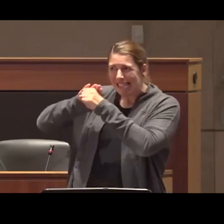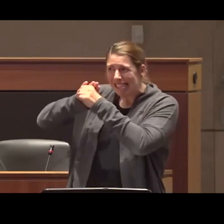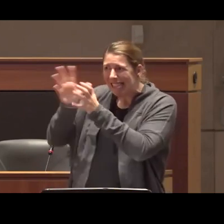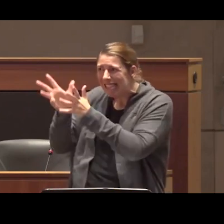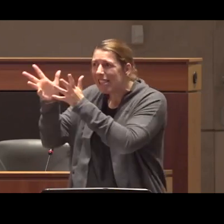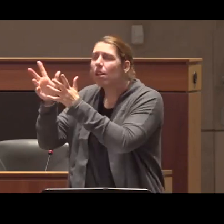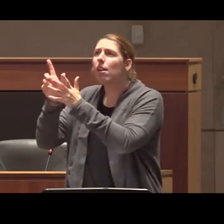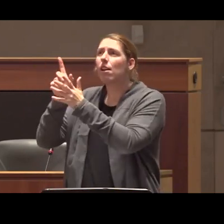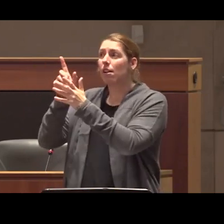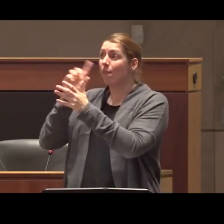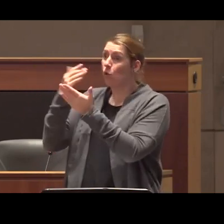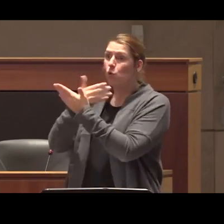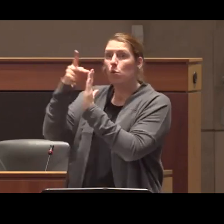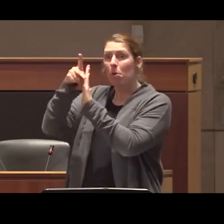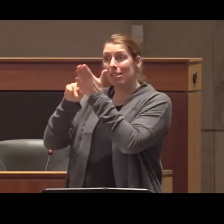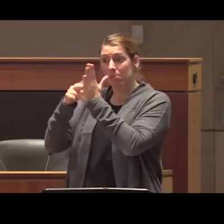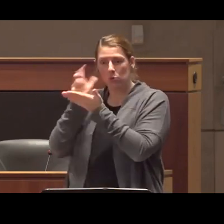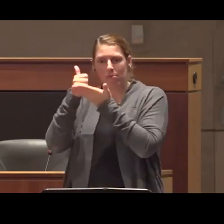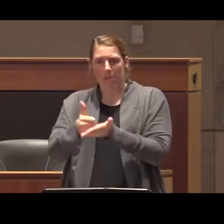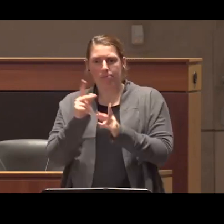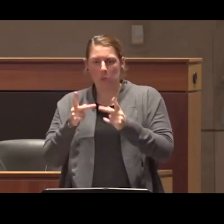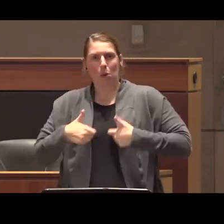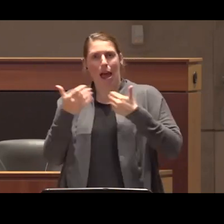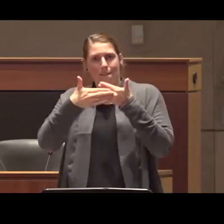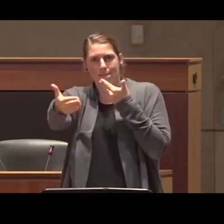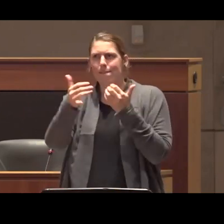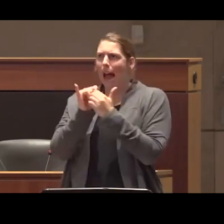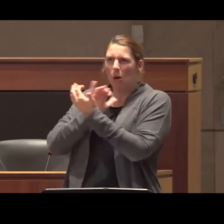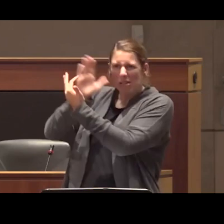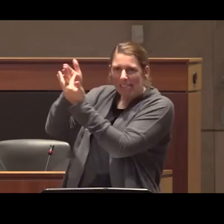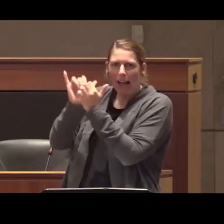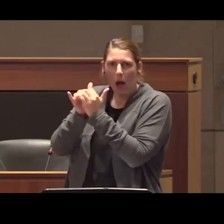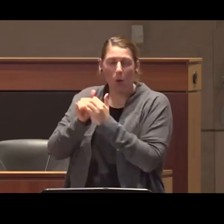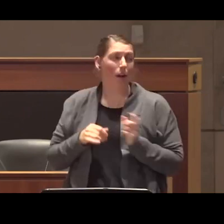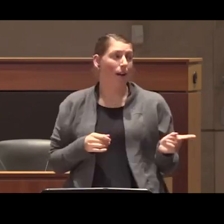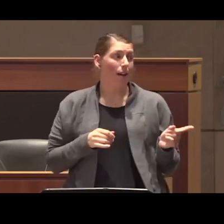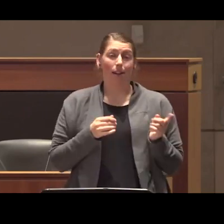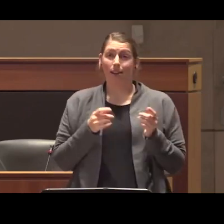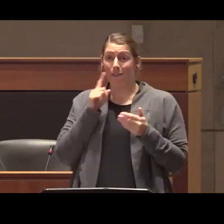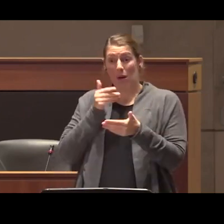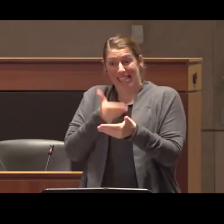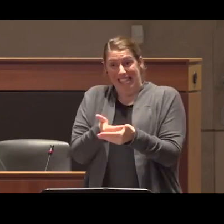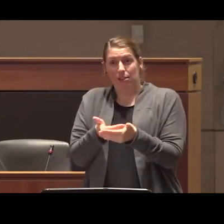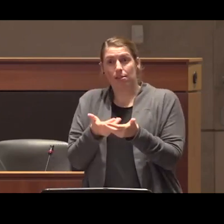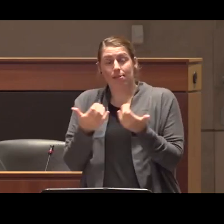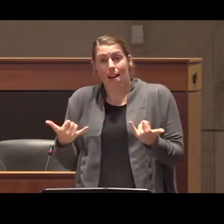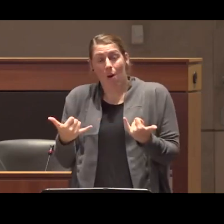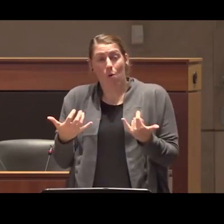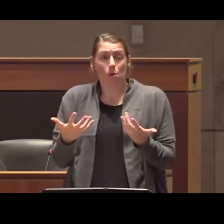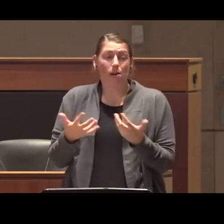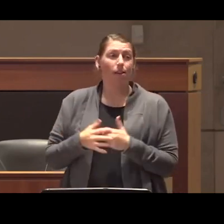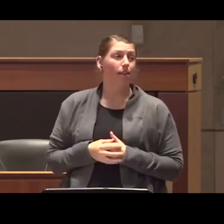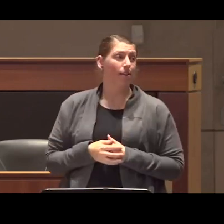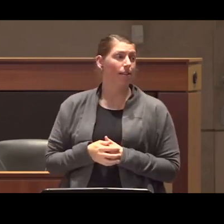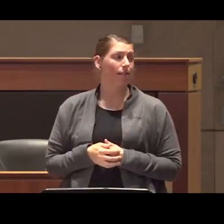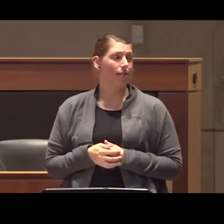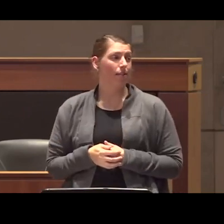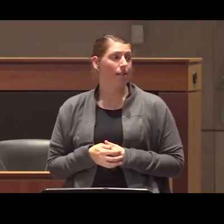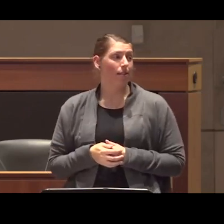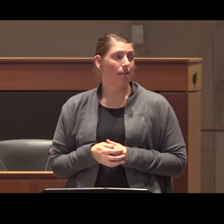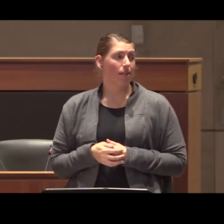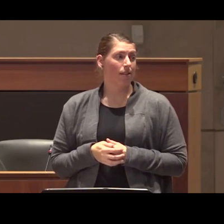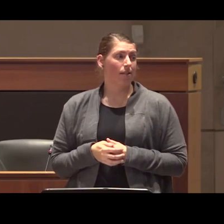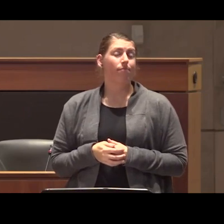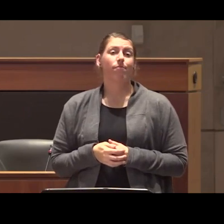stop people dying in the very short and immediate term get in touch with folks who are already kind